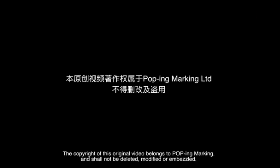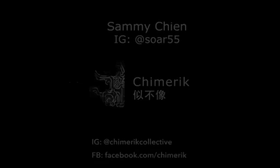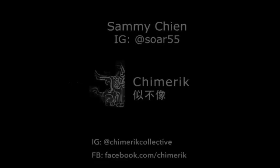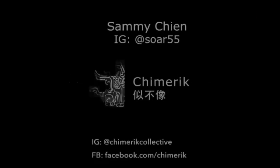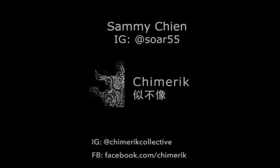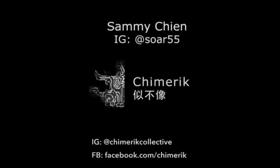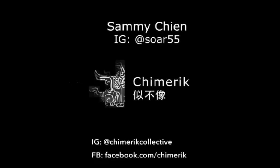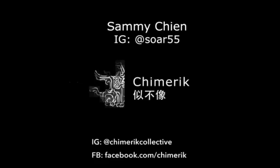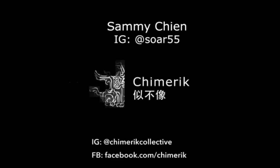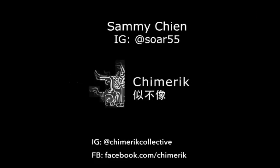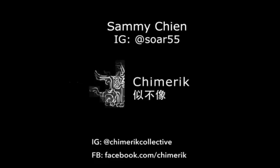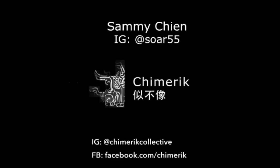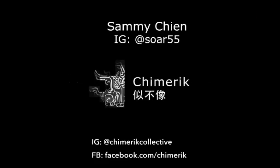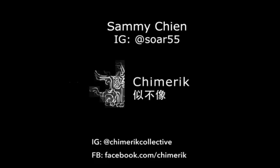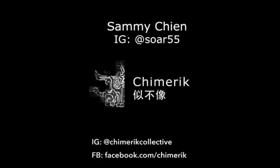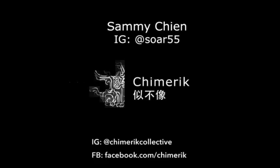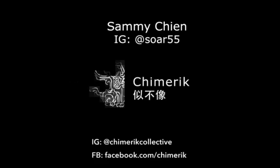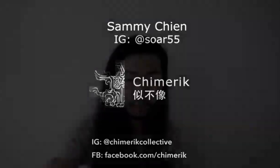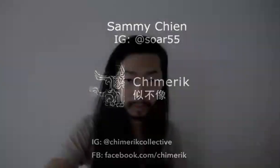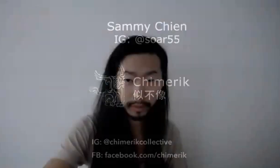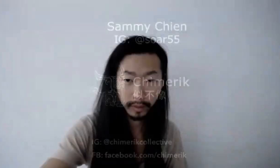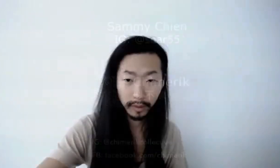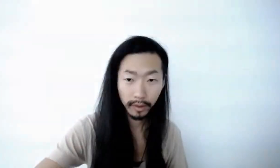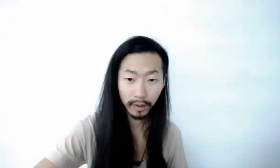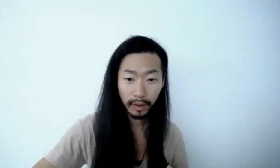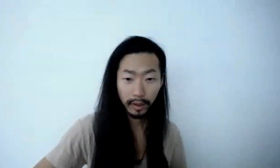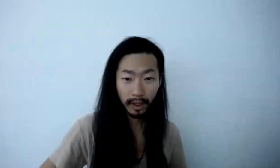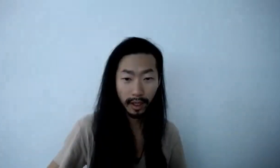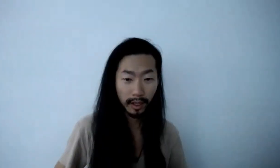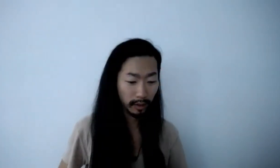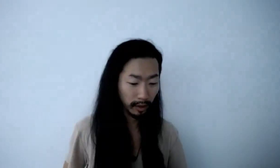Yeah, thank you